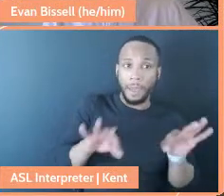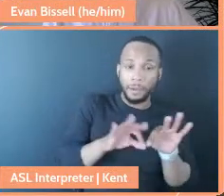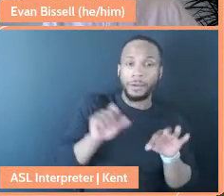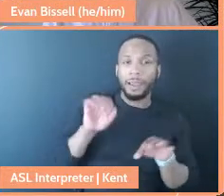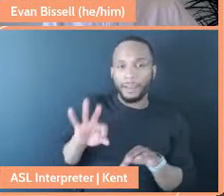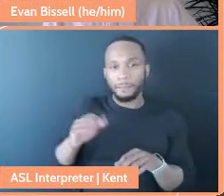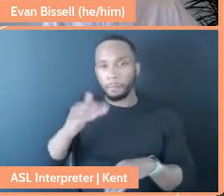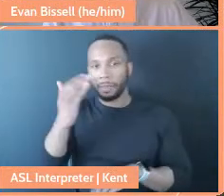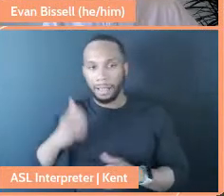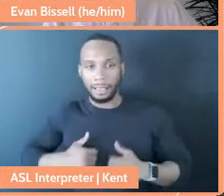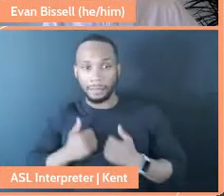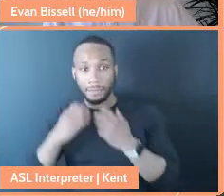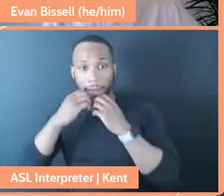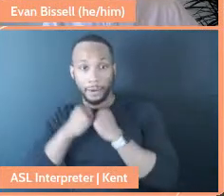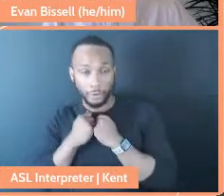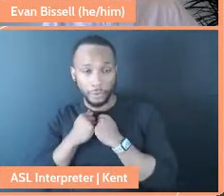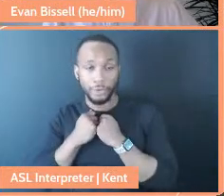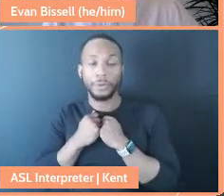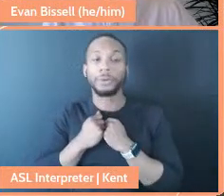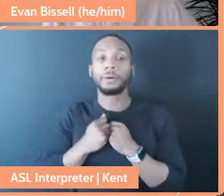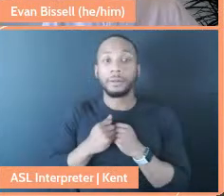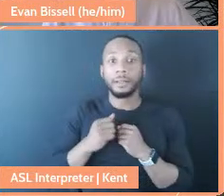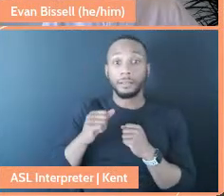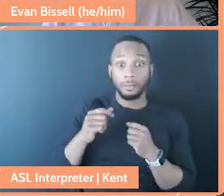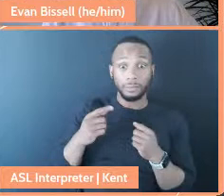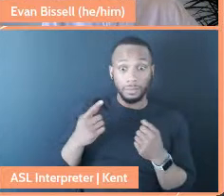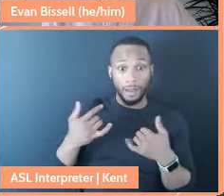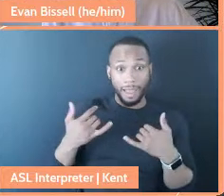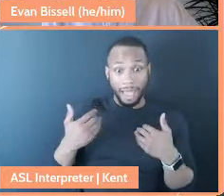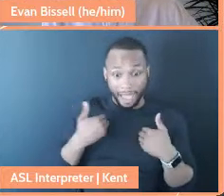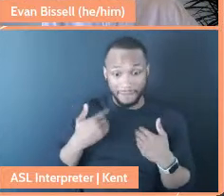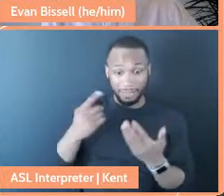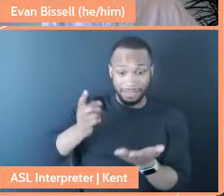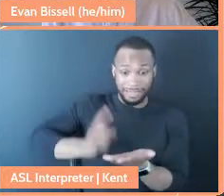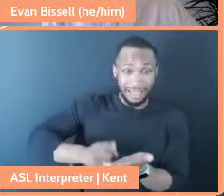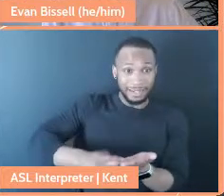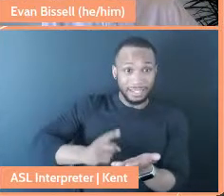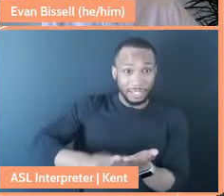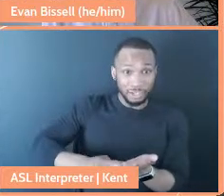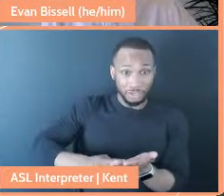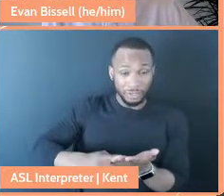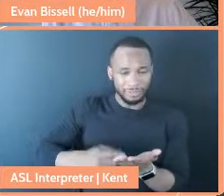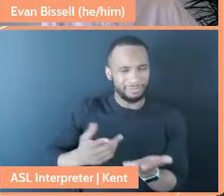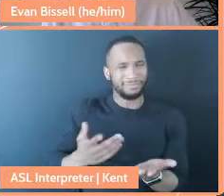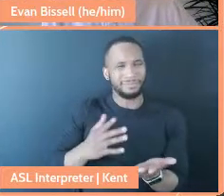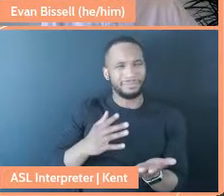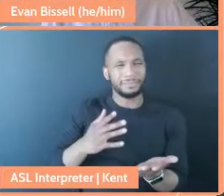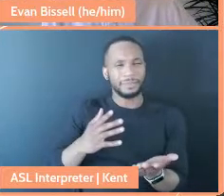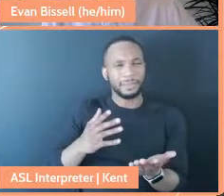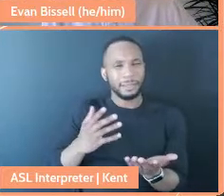I mean, having that discussion upfront. And what we see in not just in the United States, what we